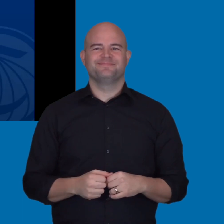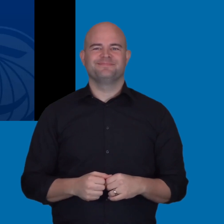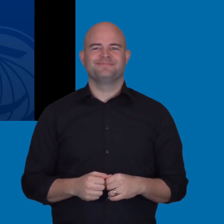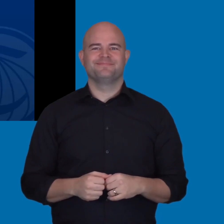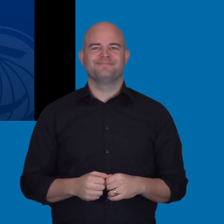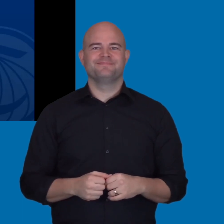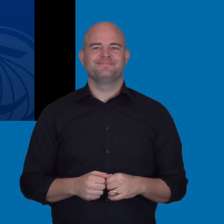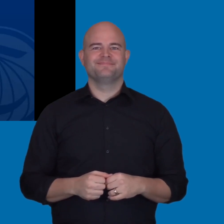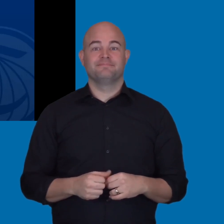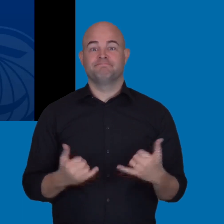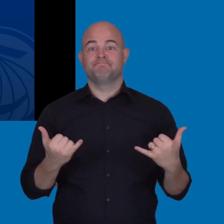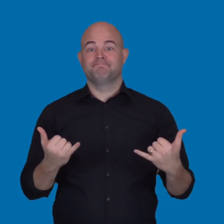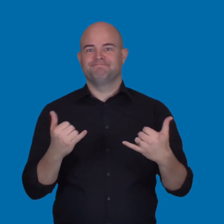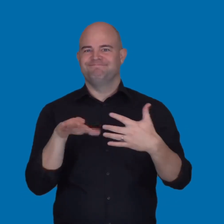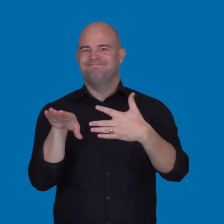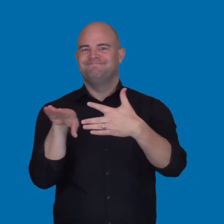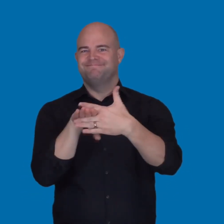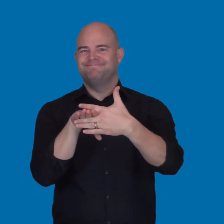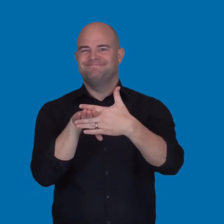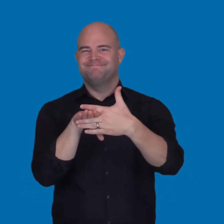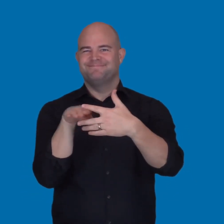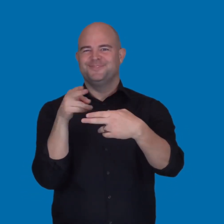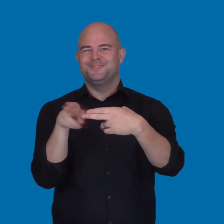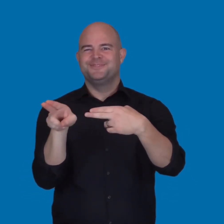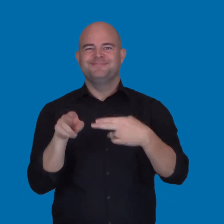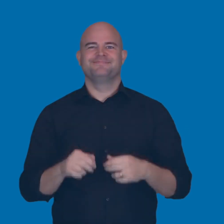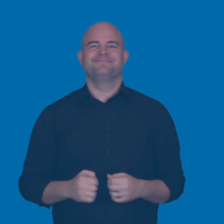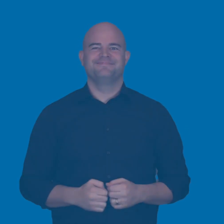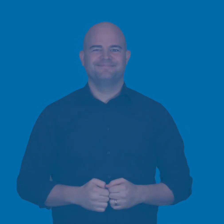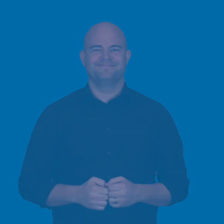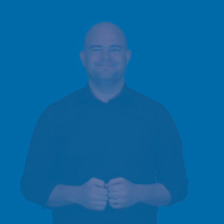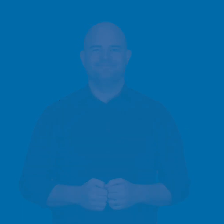And that'll be sent tomorrow after the securities workshop. So, we will be taking a short break.